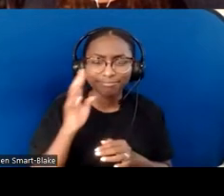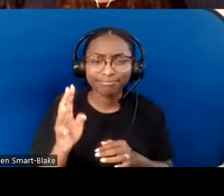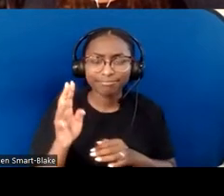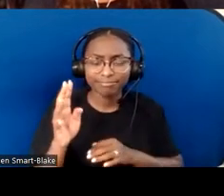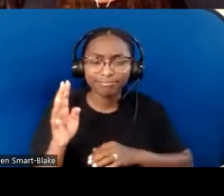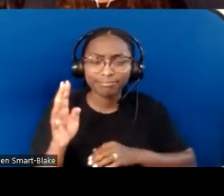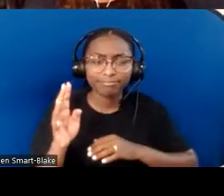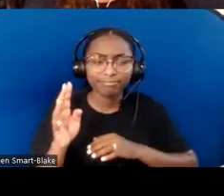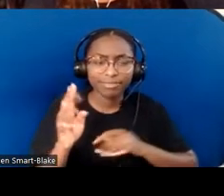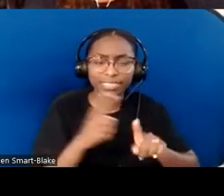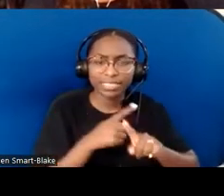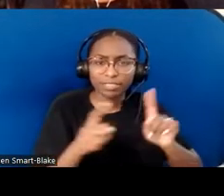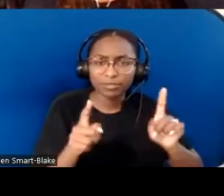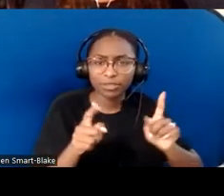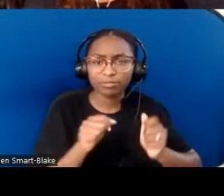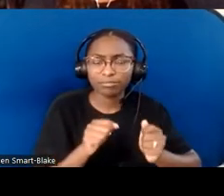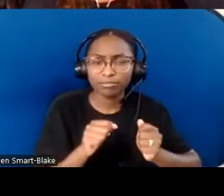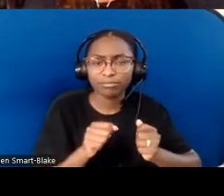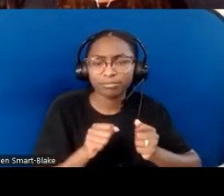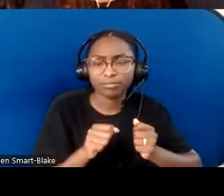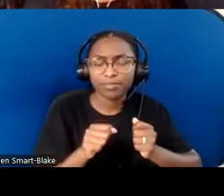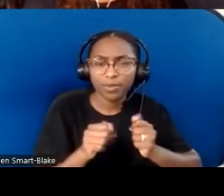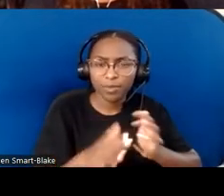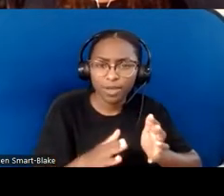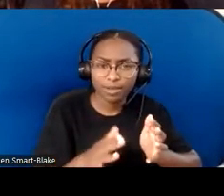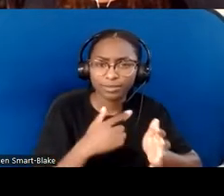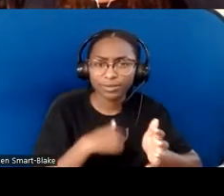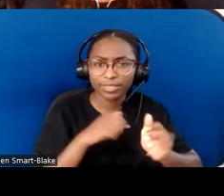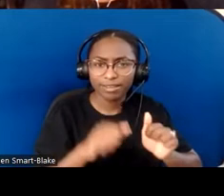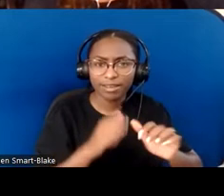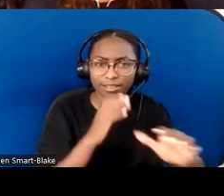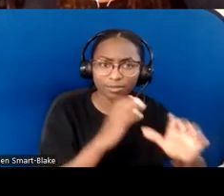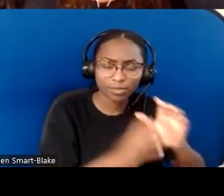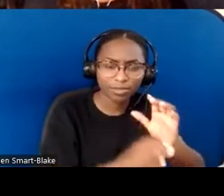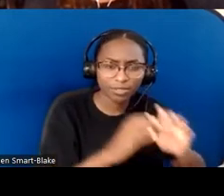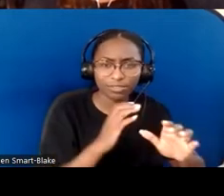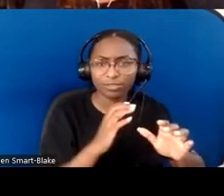ways to communicate and develop relationships.